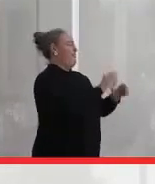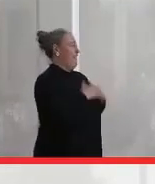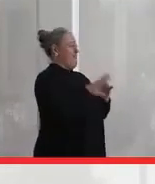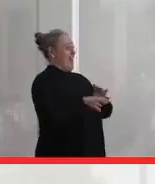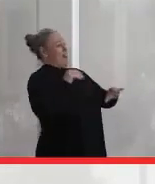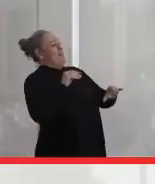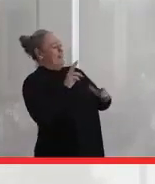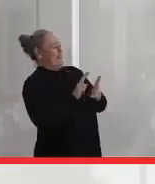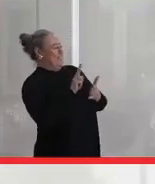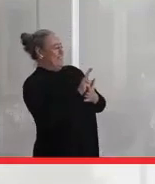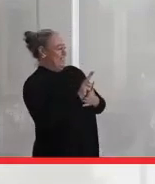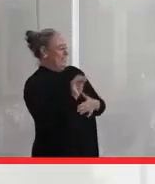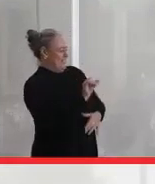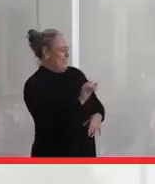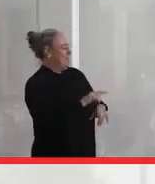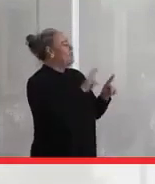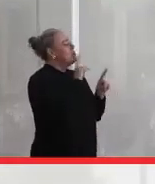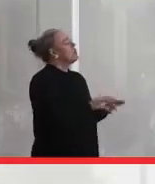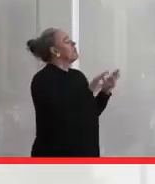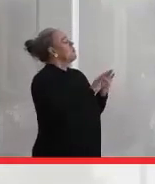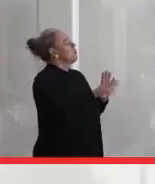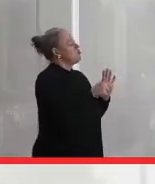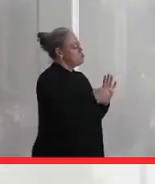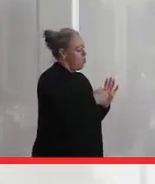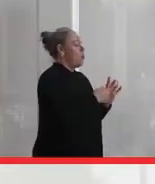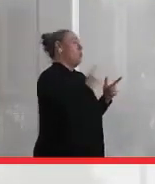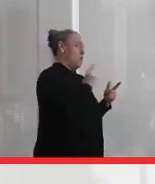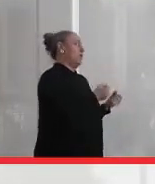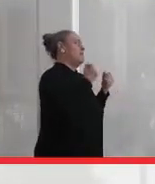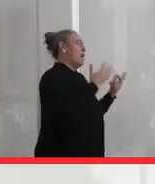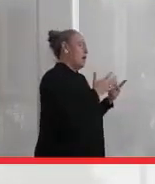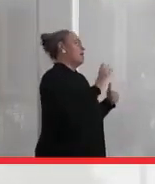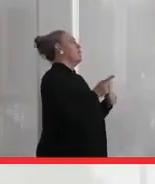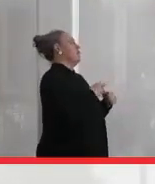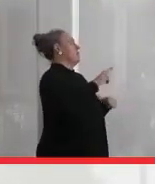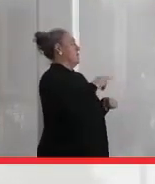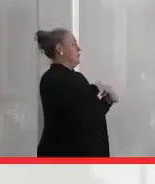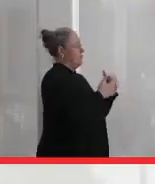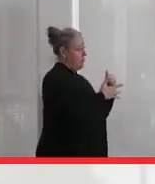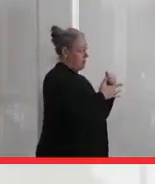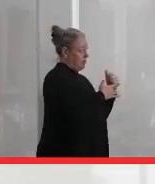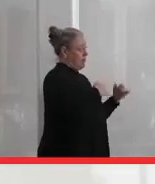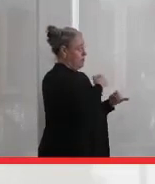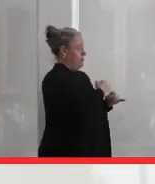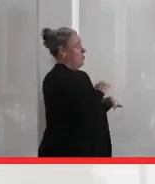And I know you've had a really important role or roles at First Nations Technical Institute on your territory.